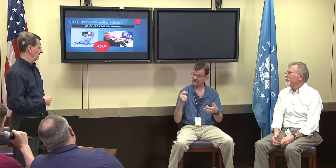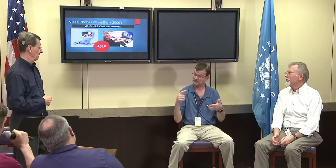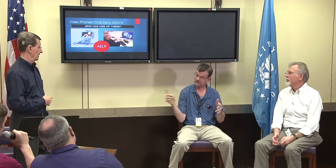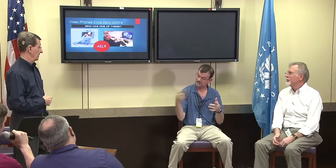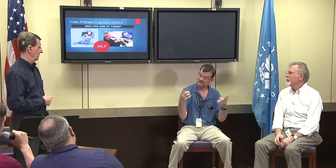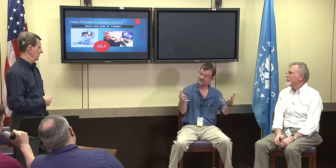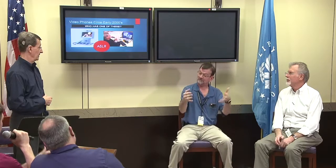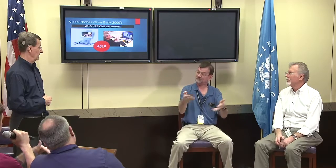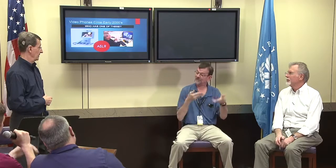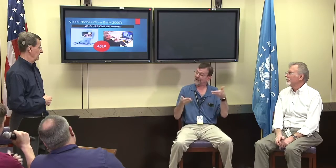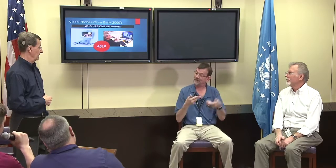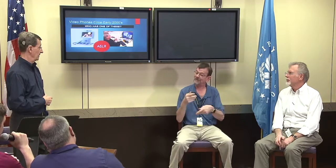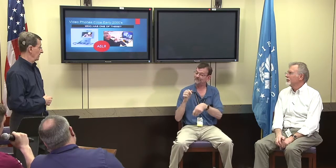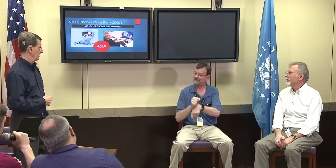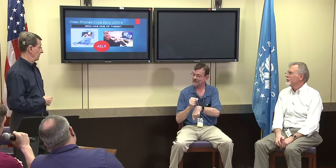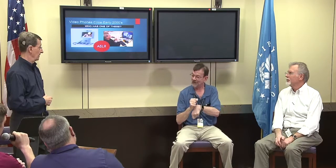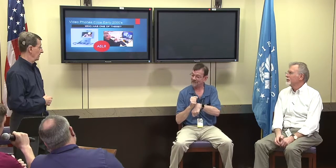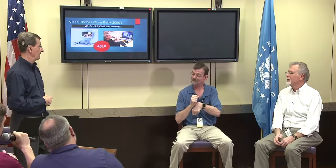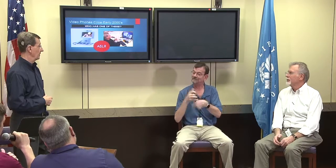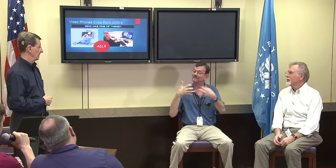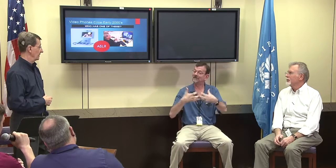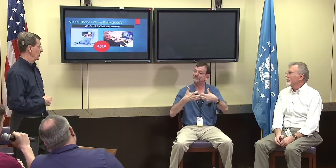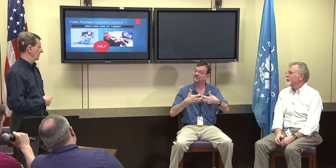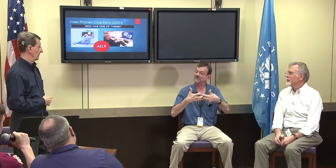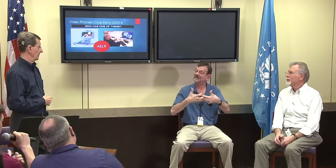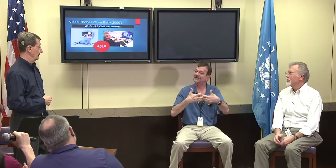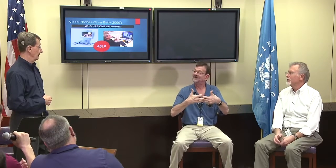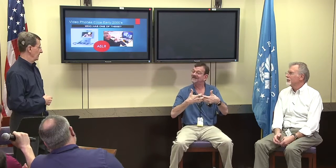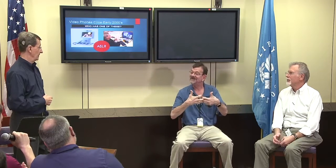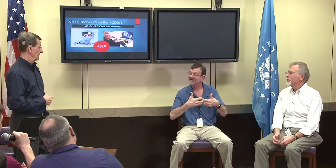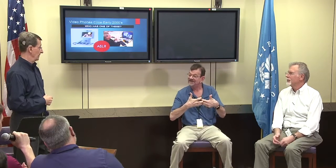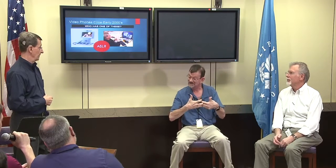to the war, everybody except for the deafened, the deaf Americans.